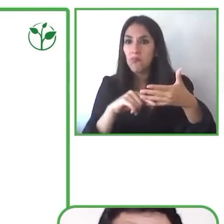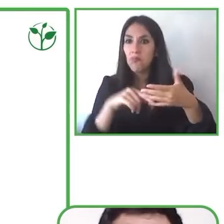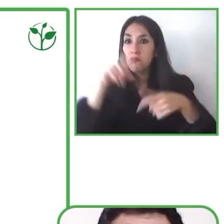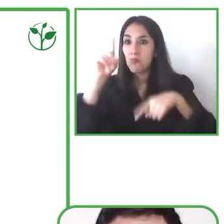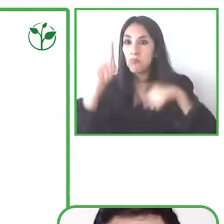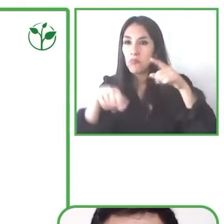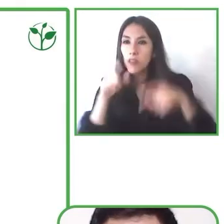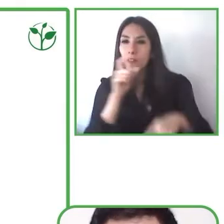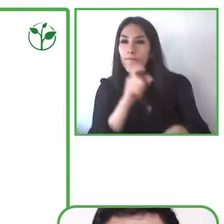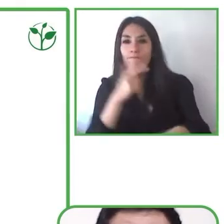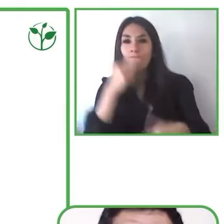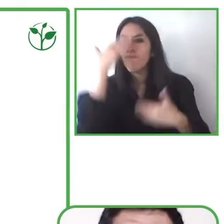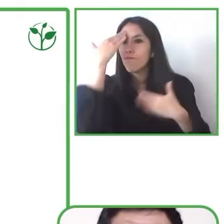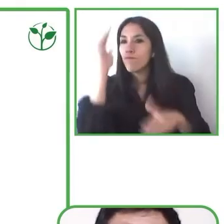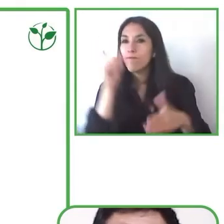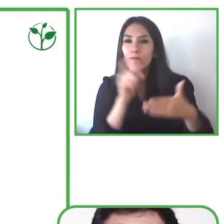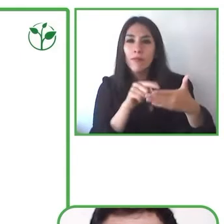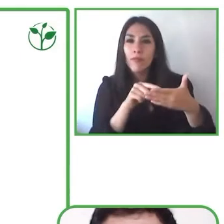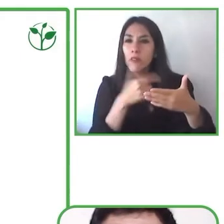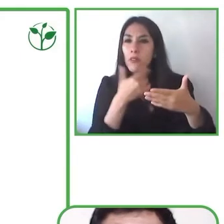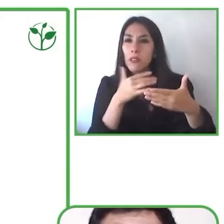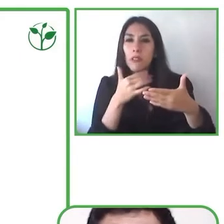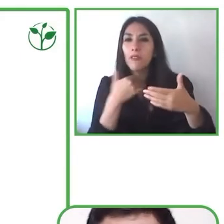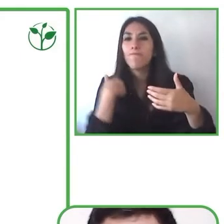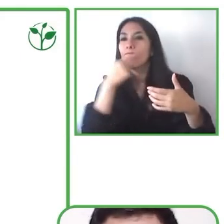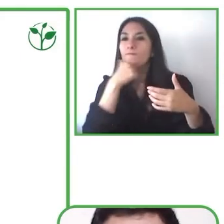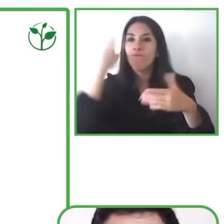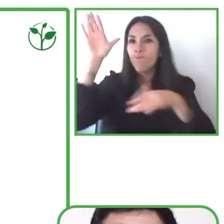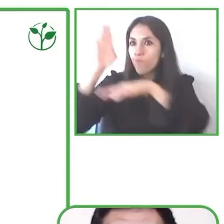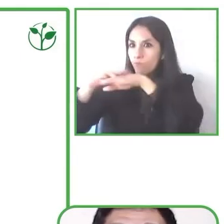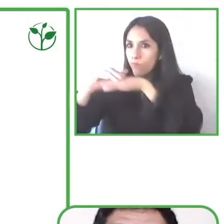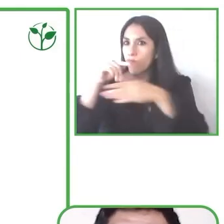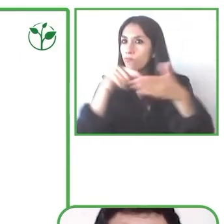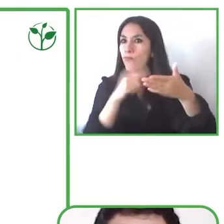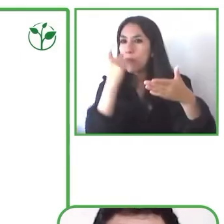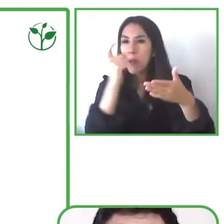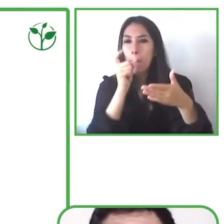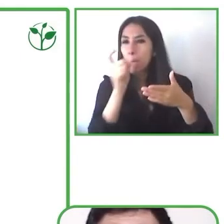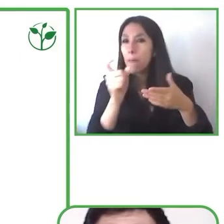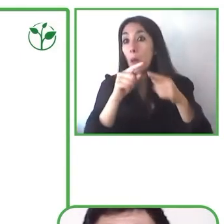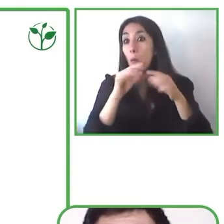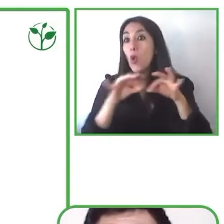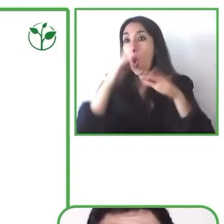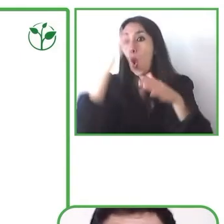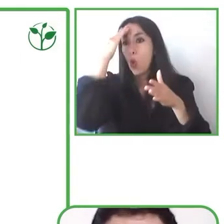is not very clear creating a profile that is similar to other types of